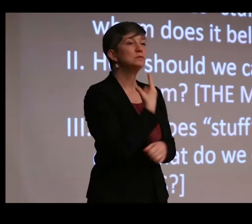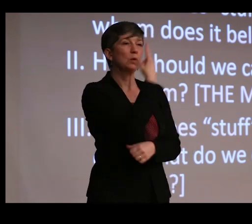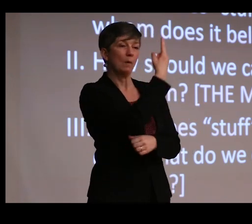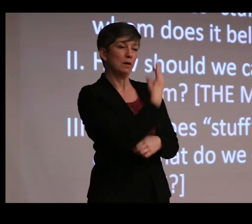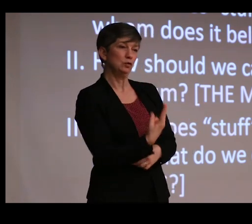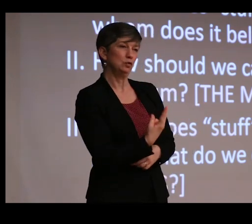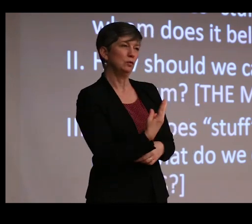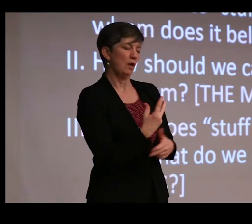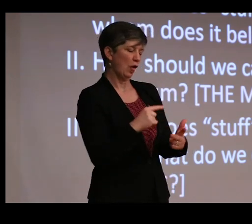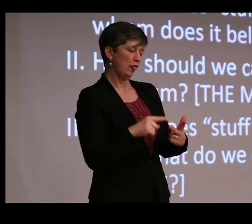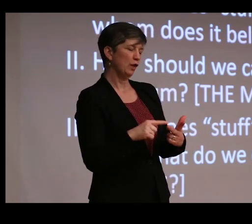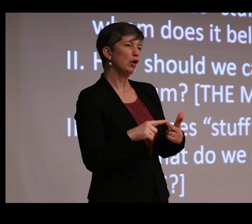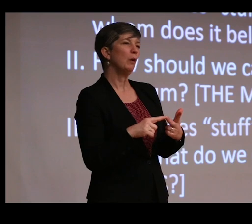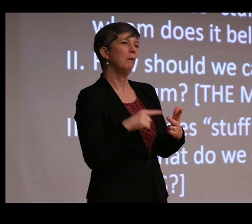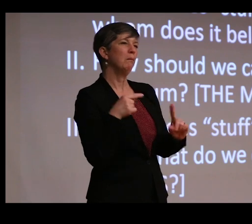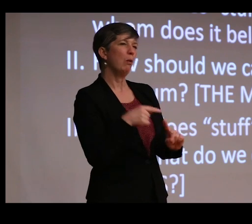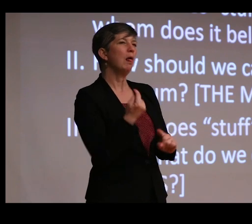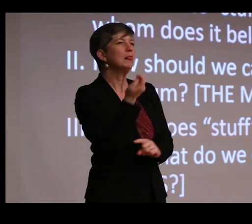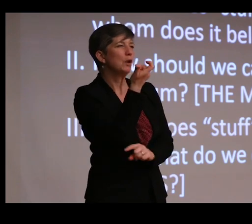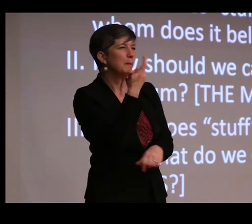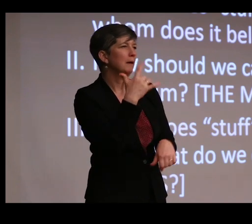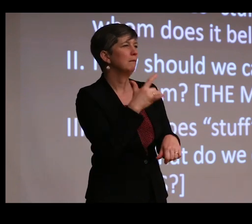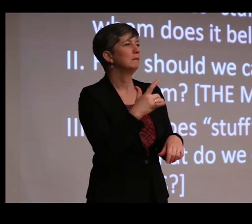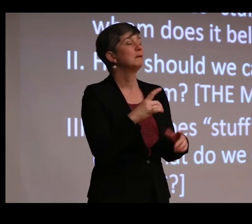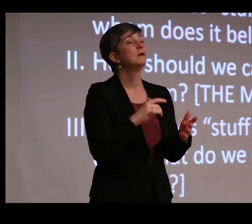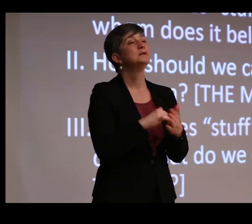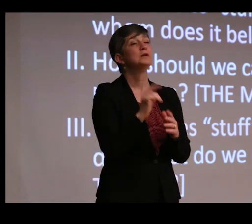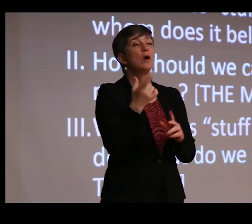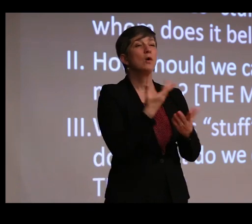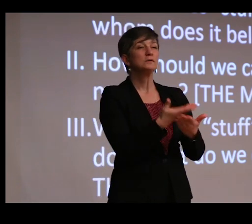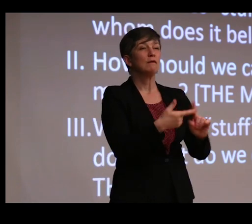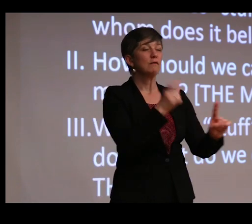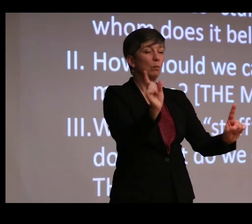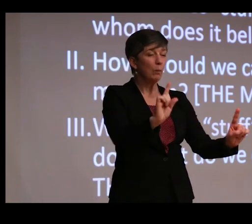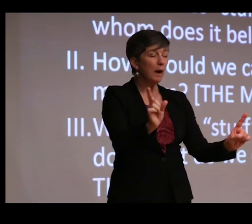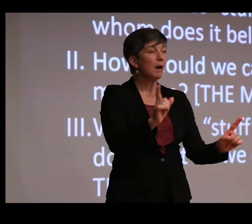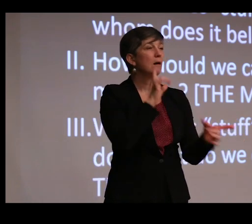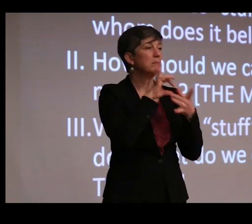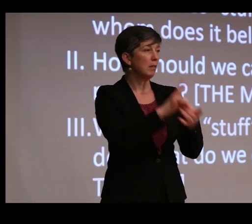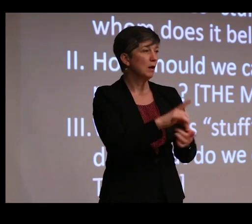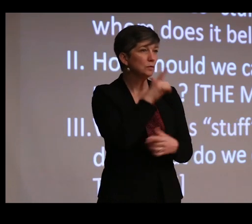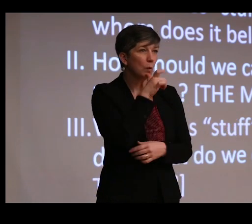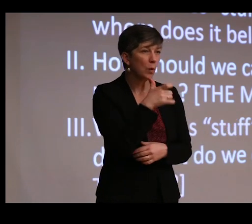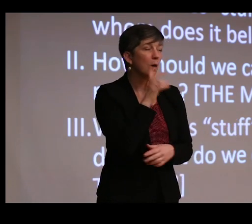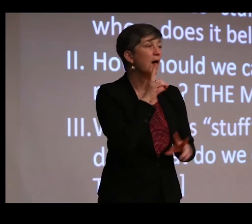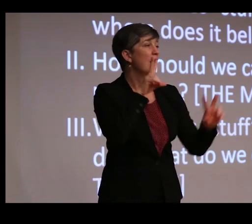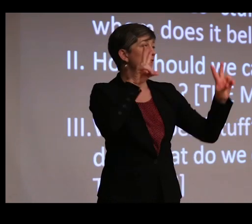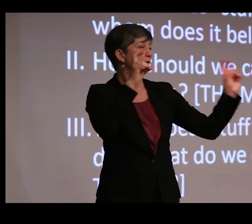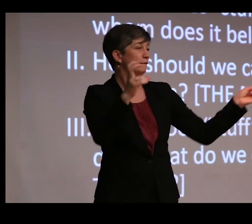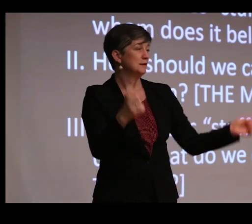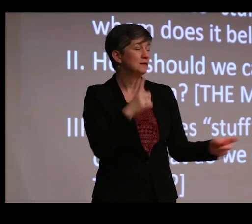on the third point. So where does stuff come from and to whom does it belong? And here, the phrases used in the archives talk a lot